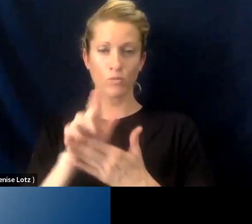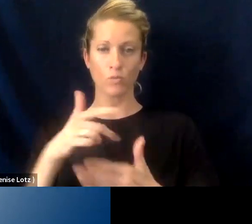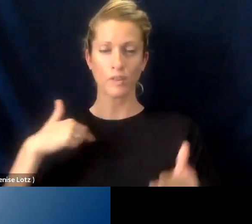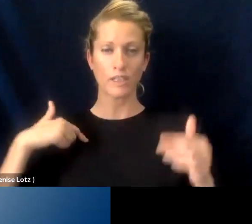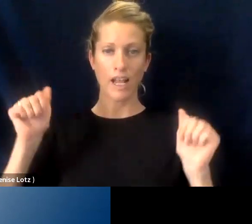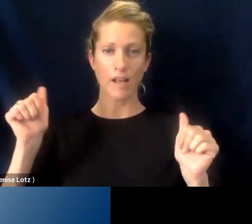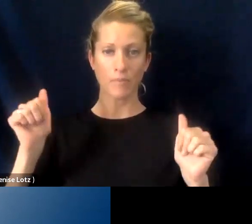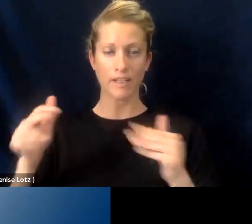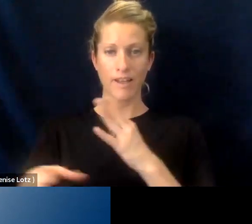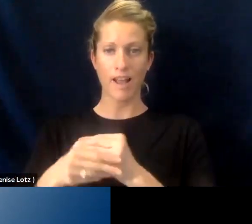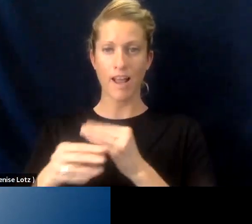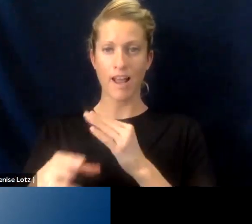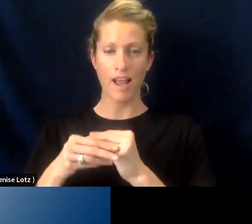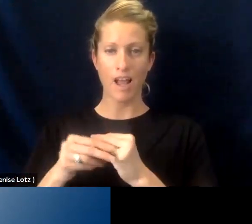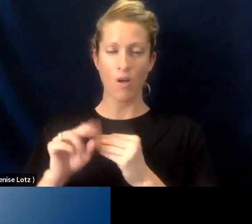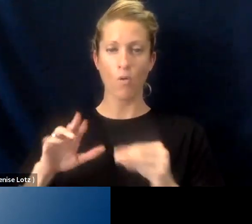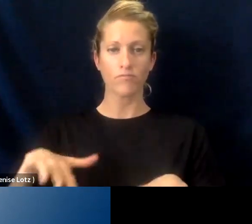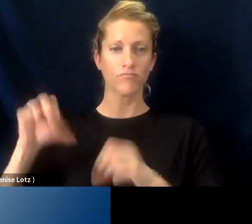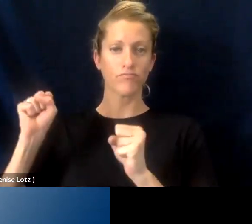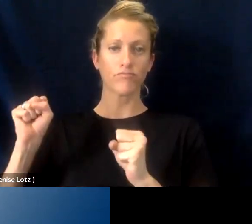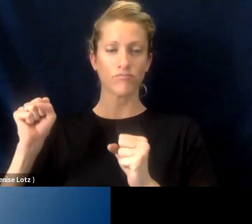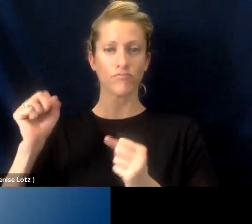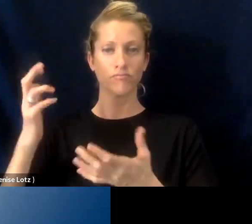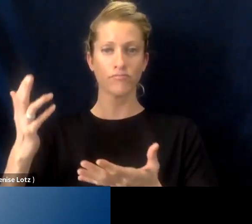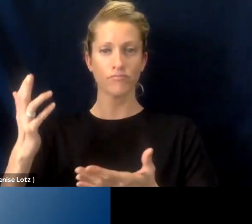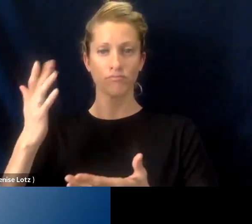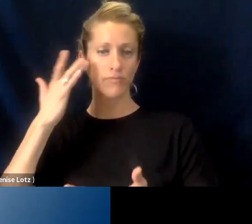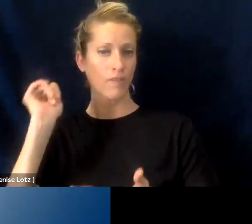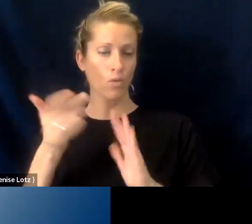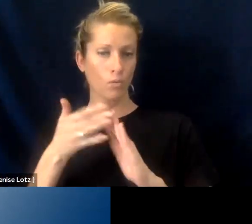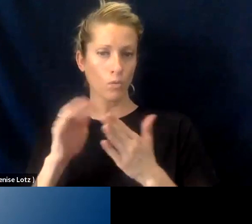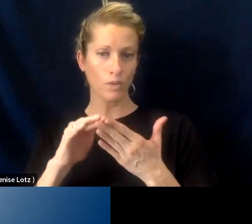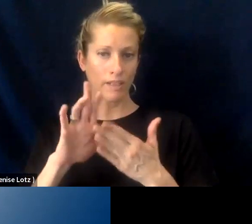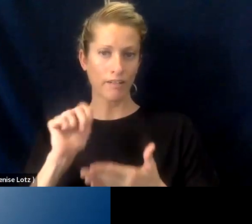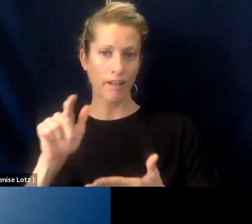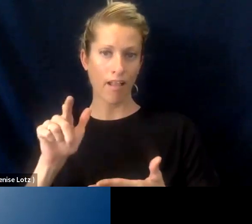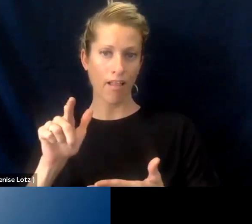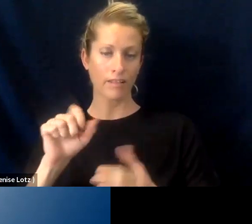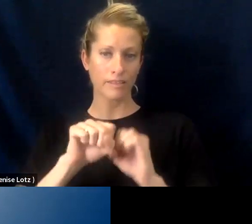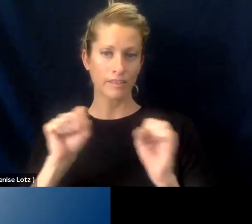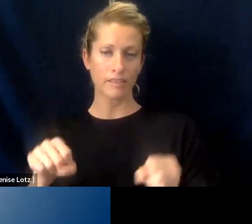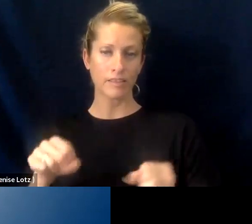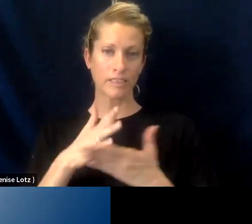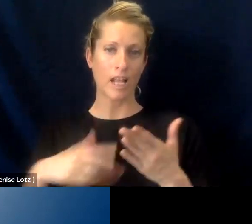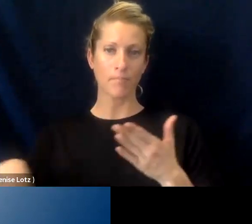additive to the overall California Community College system, because some of our sister institutions are more regionally focused.